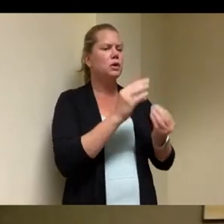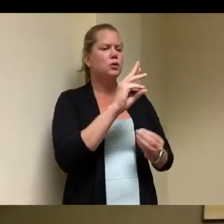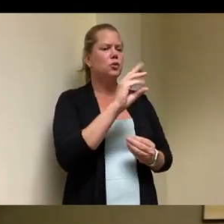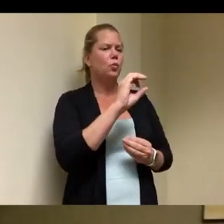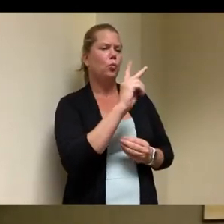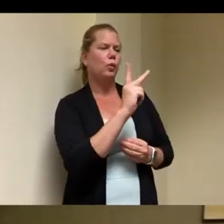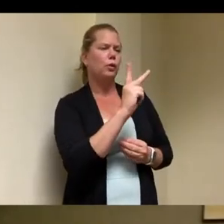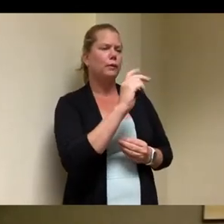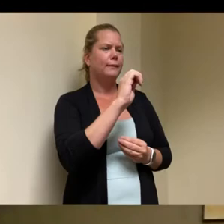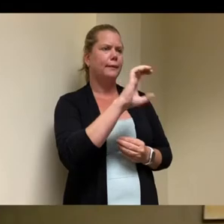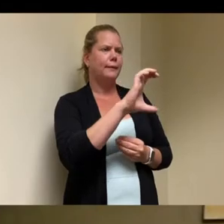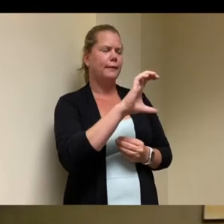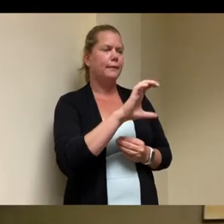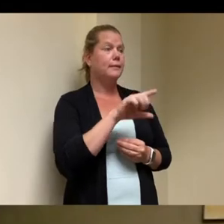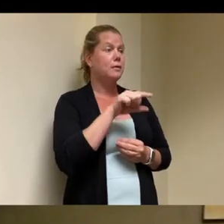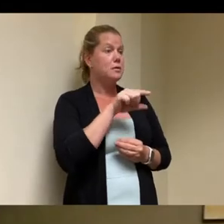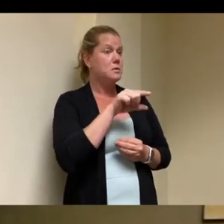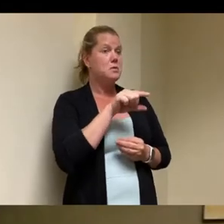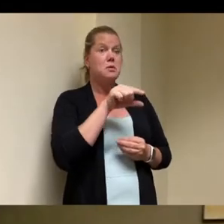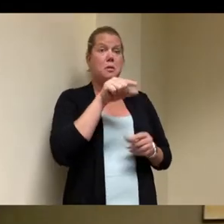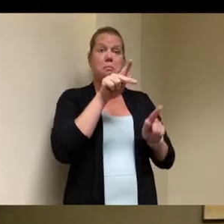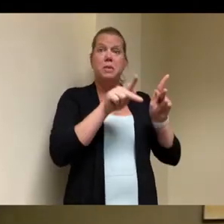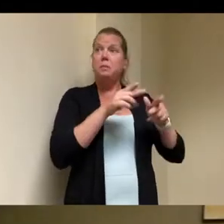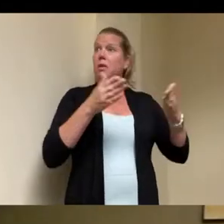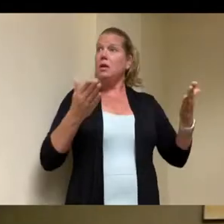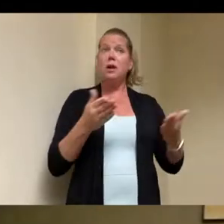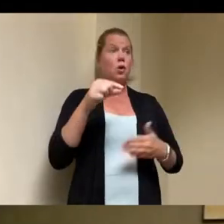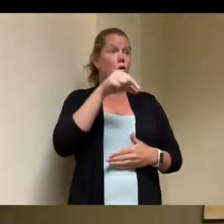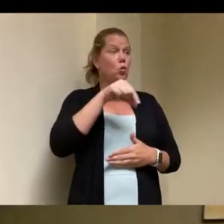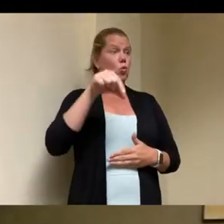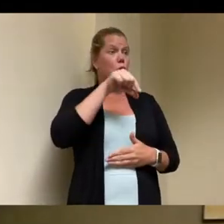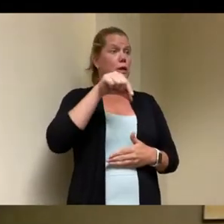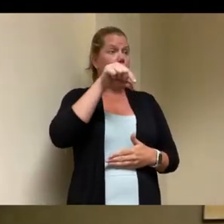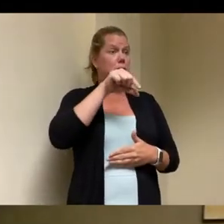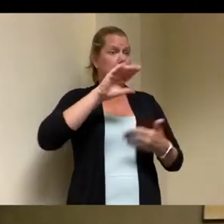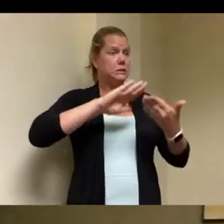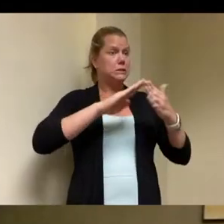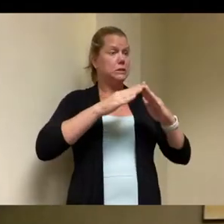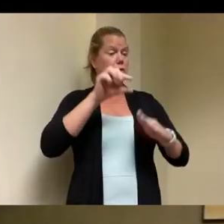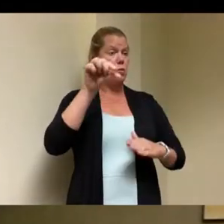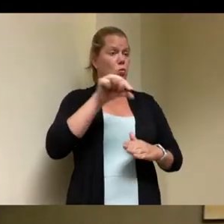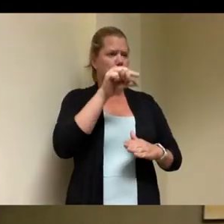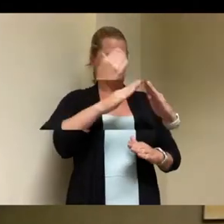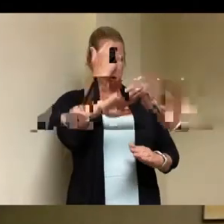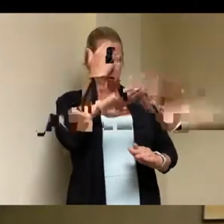you were in north quincy for some 30 years before you you moved but for folks who might not